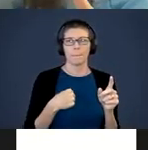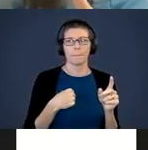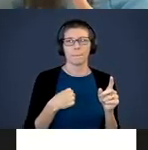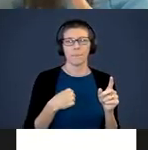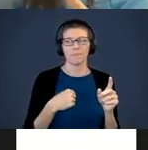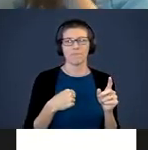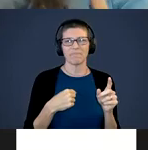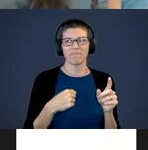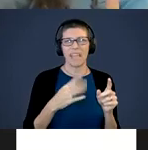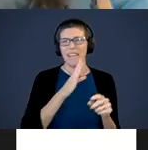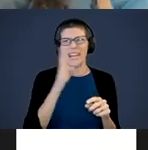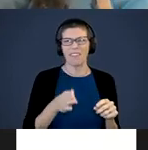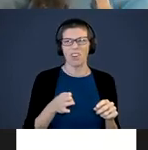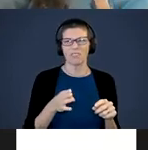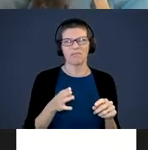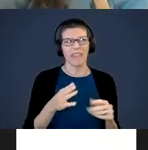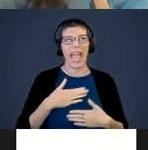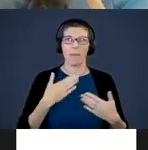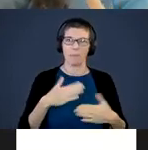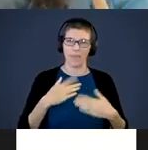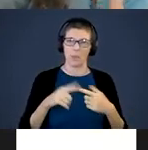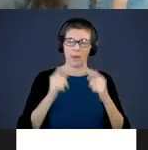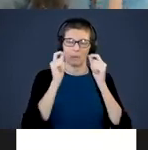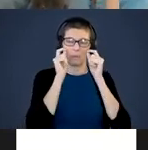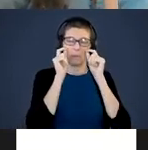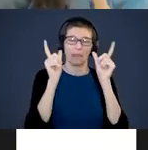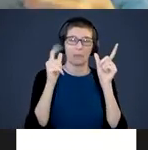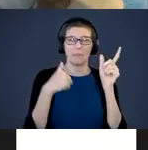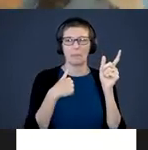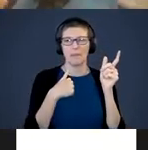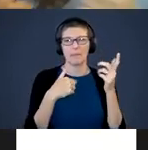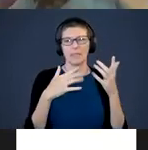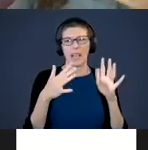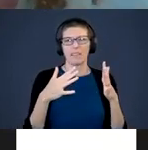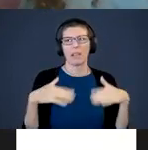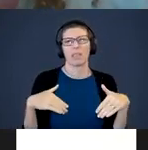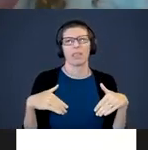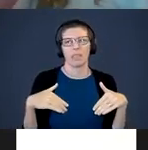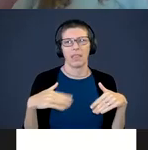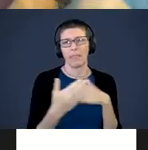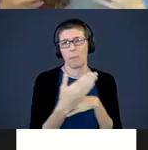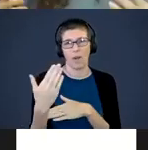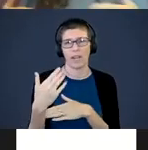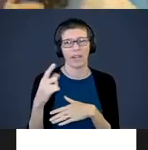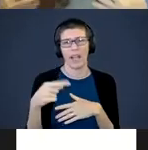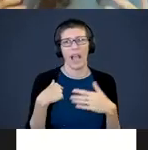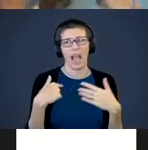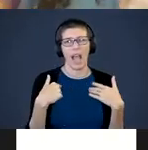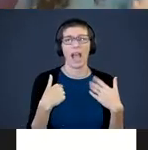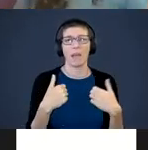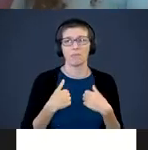I wake up. I am kind of a dead in the morning. I am existing, I can breathe but I don't want people